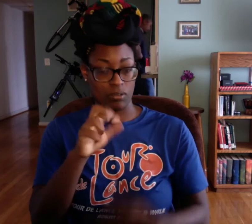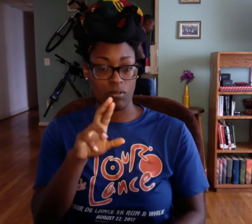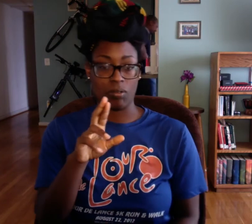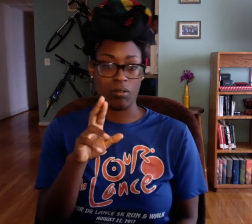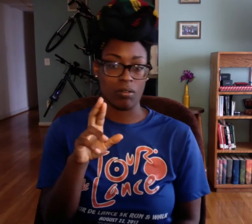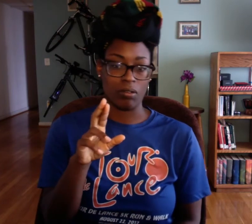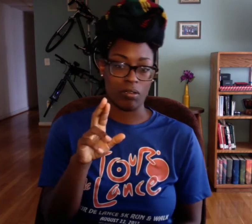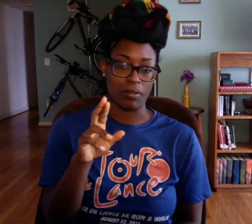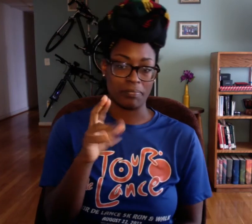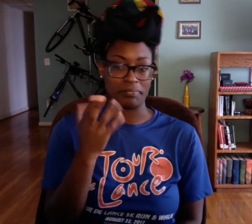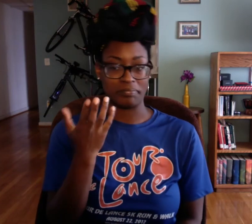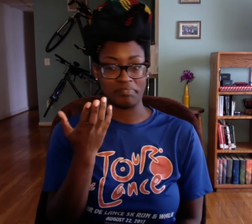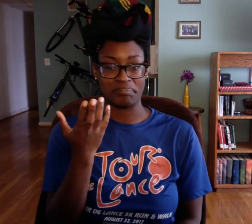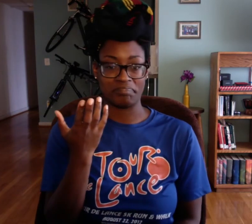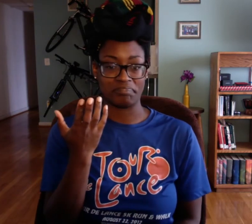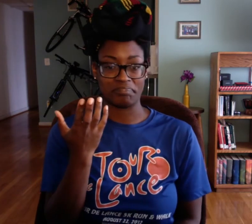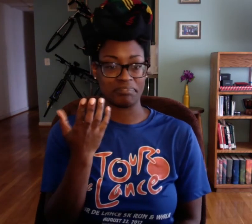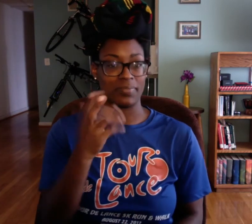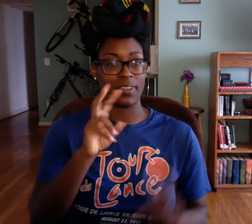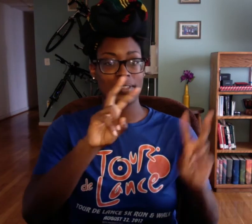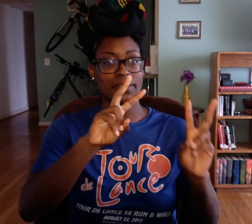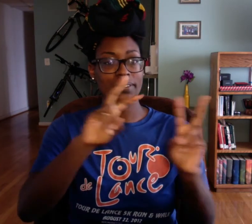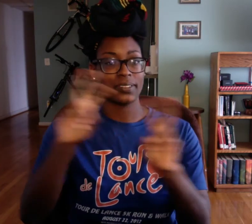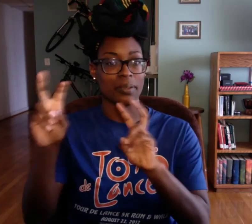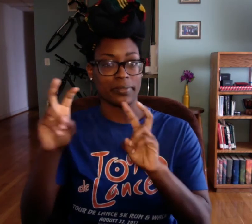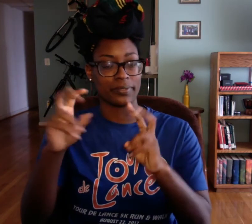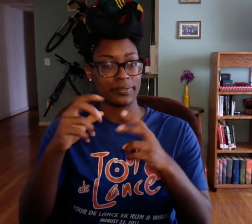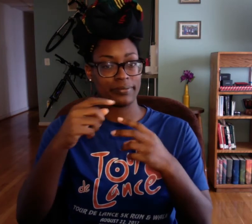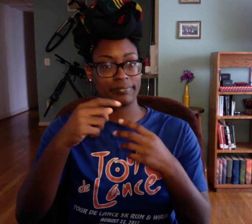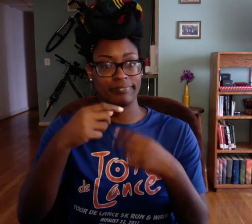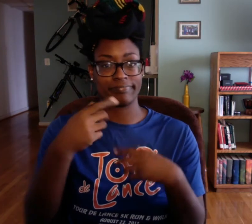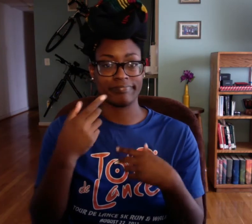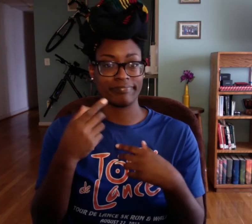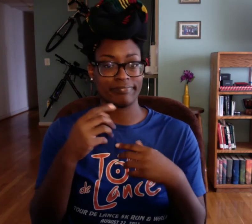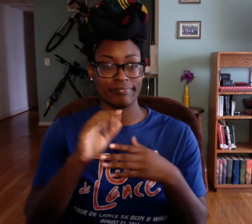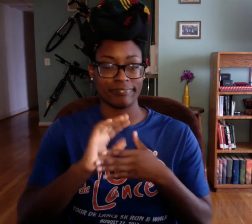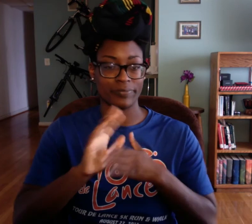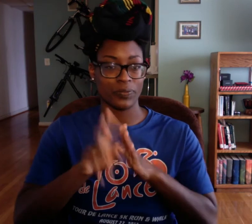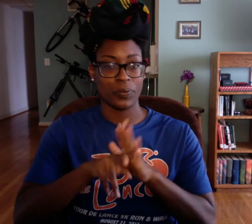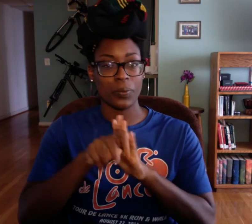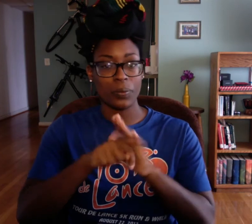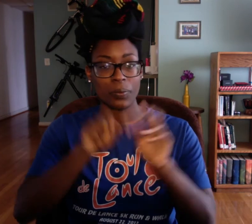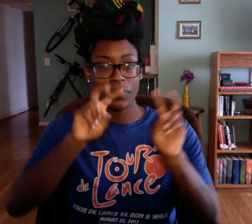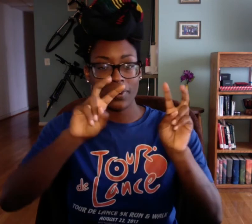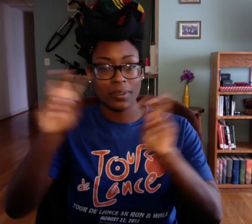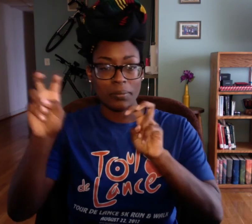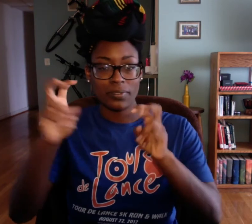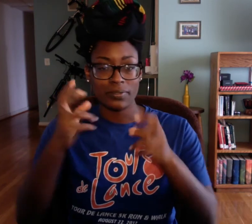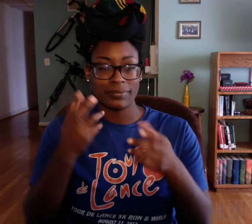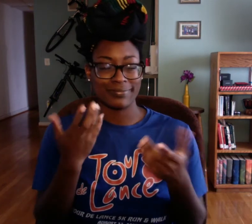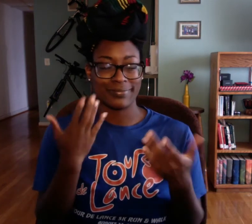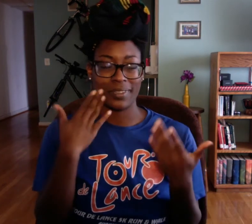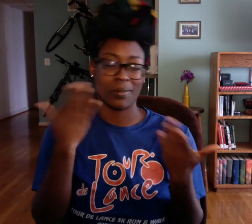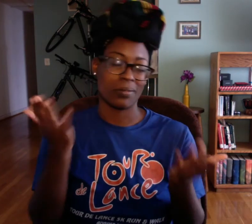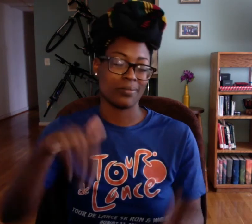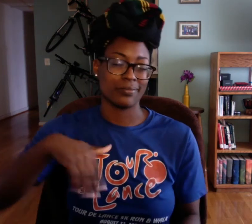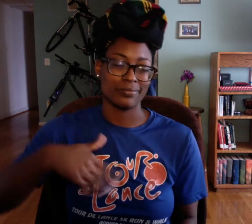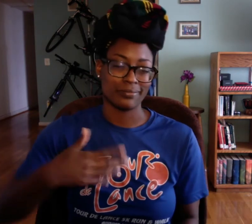You know, talk about what happened that week, or divide my videos by topic so I'll talk